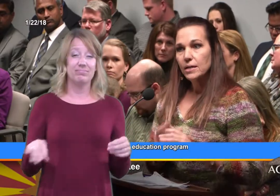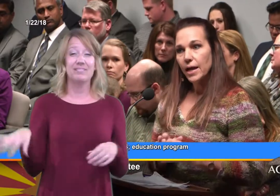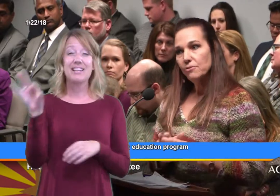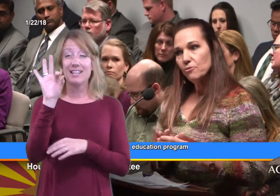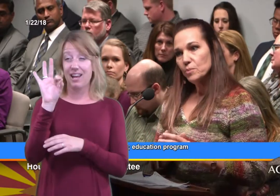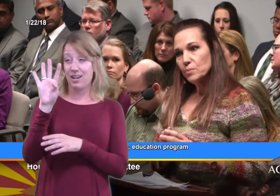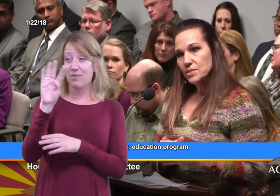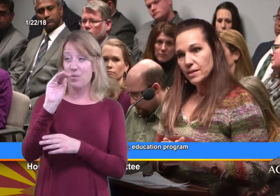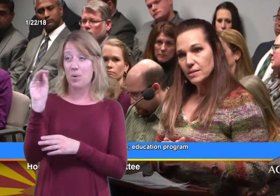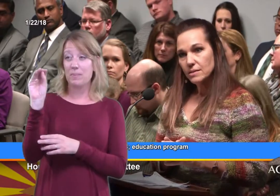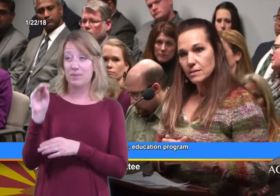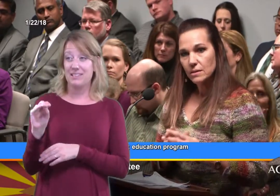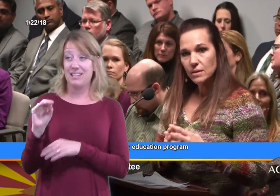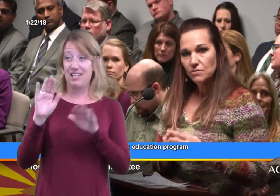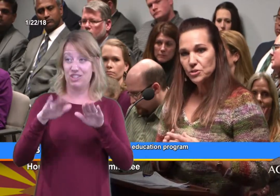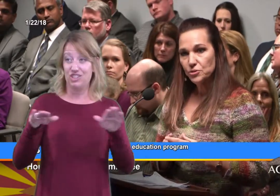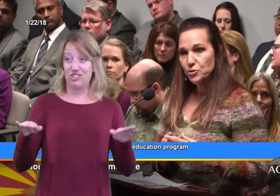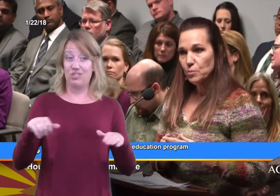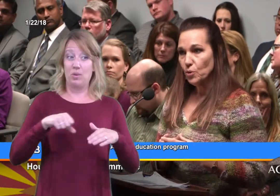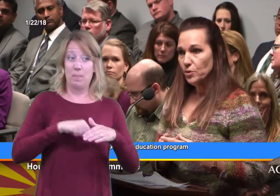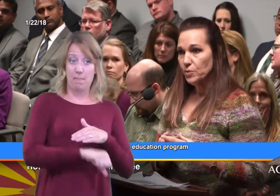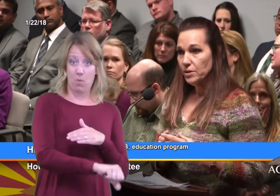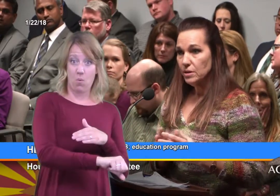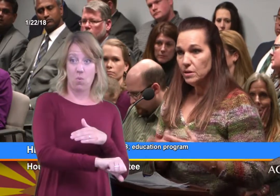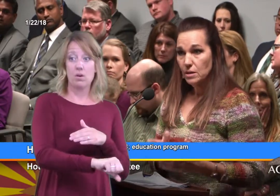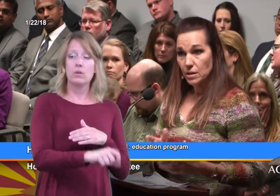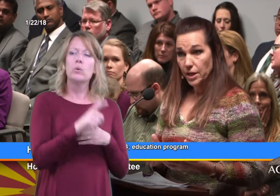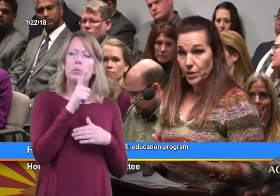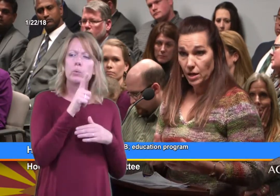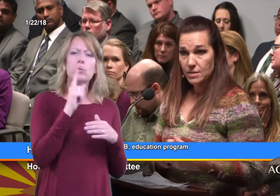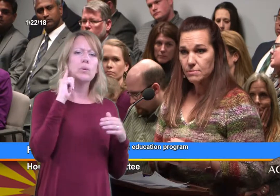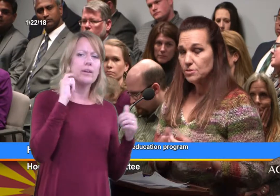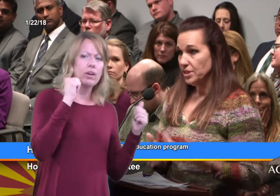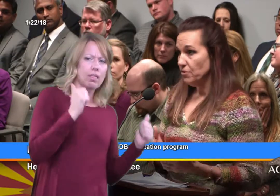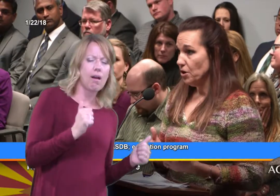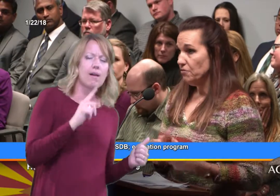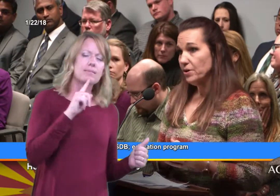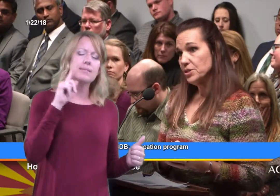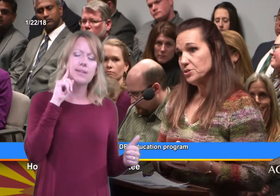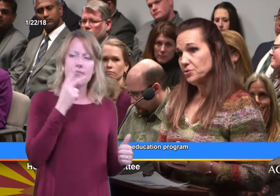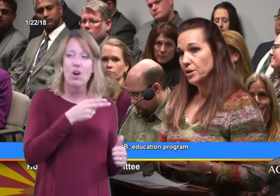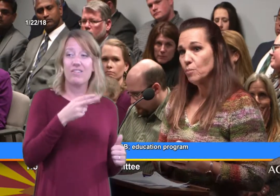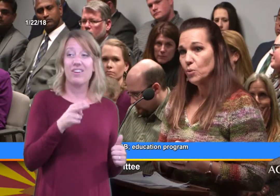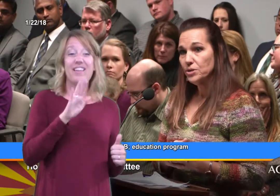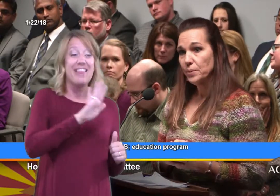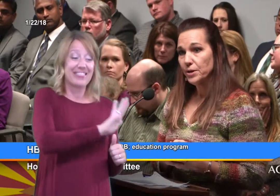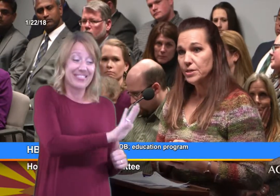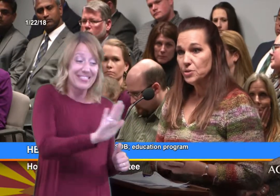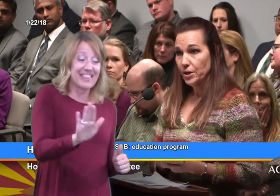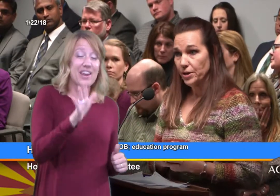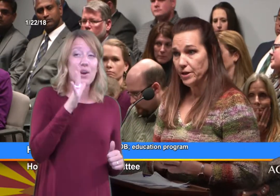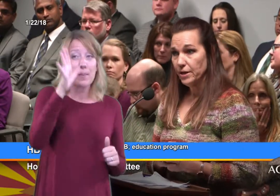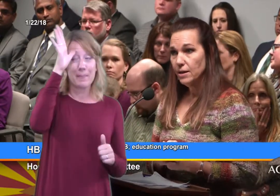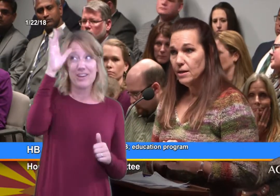94% of children who are born with hearing loss, deaf or hard of hearing children are born to parents who are hearing.